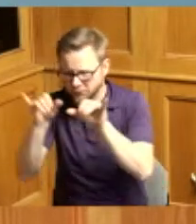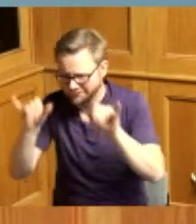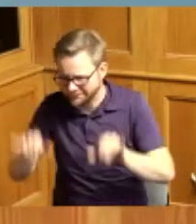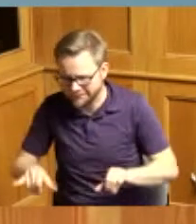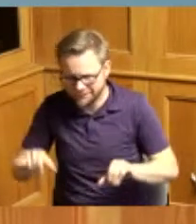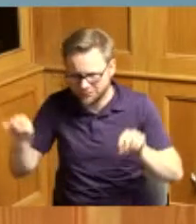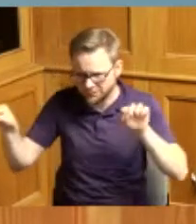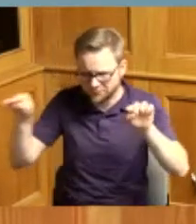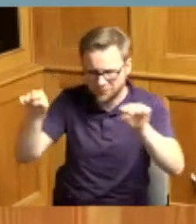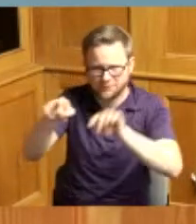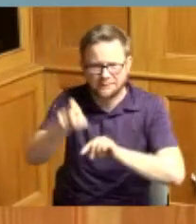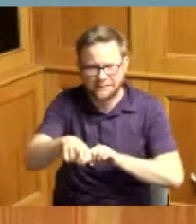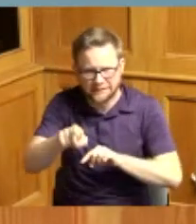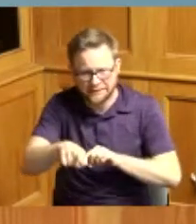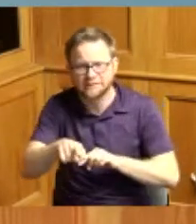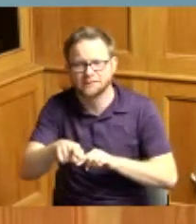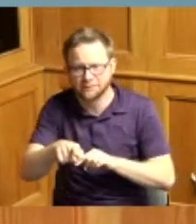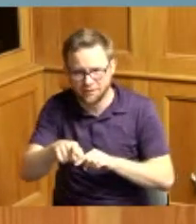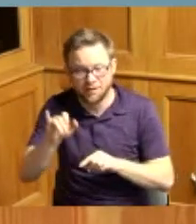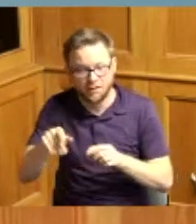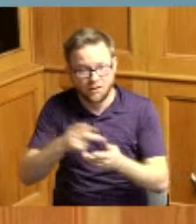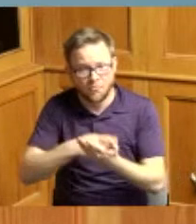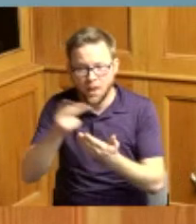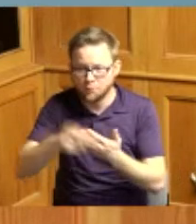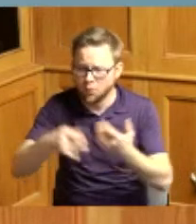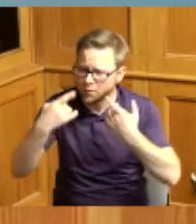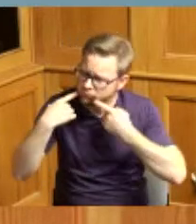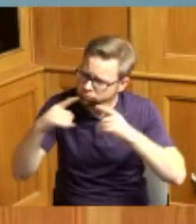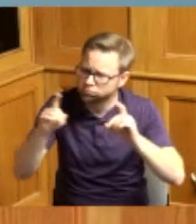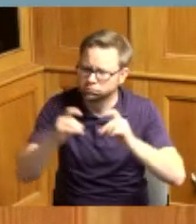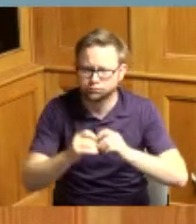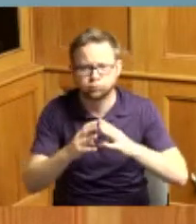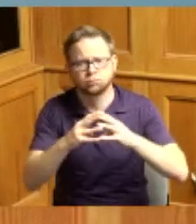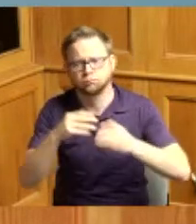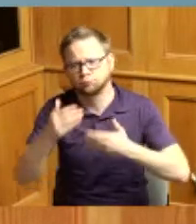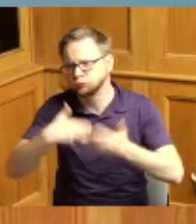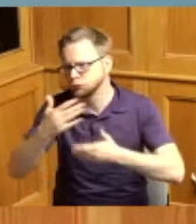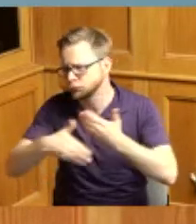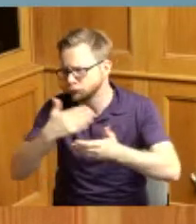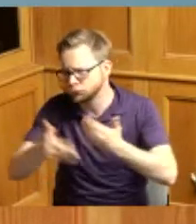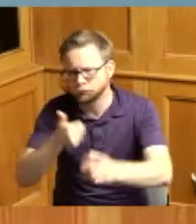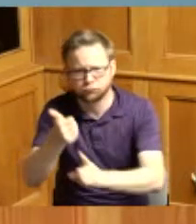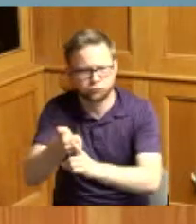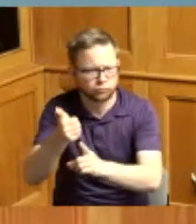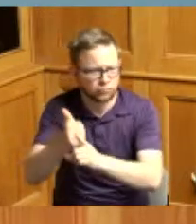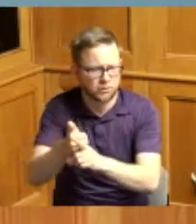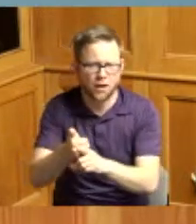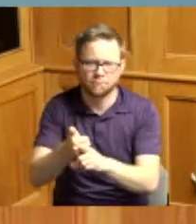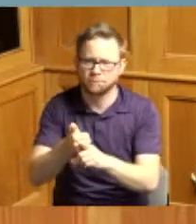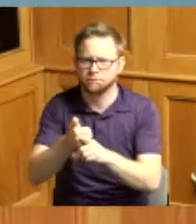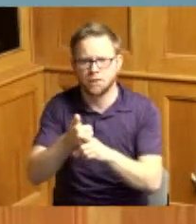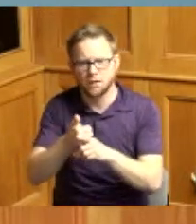was implemented successfully and continues to be fully sustained as a value component of the public